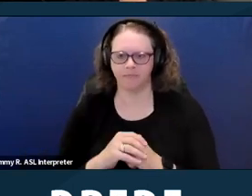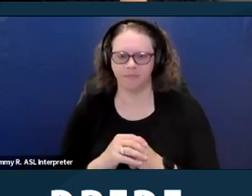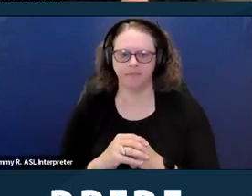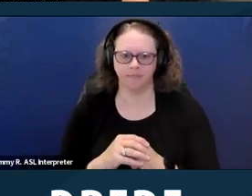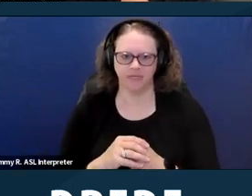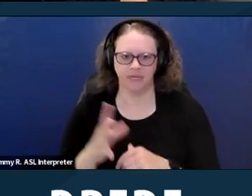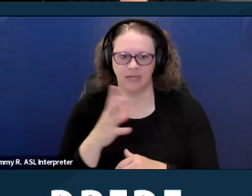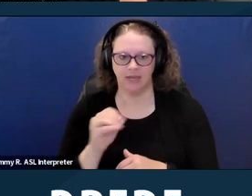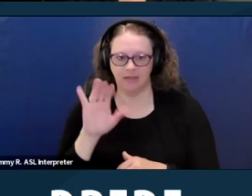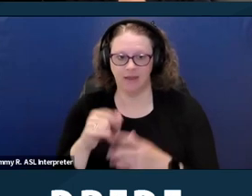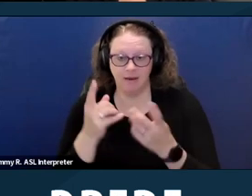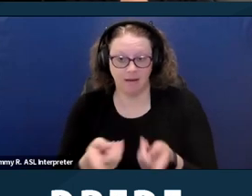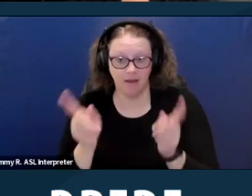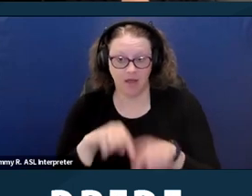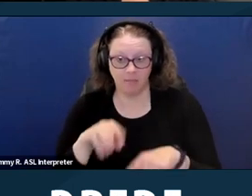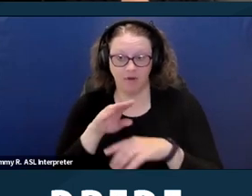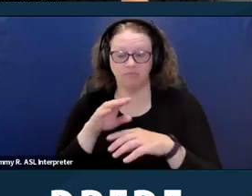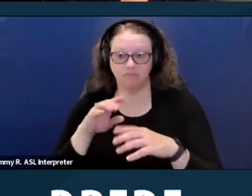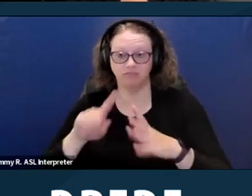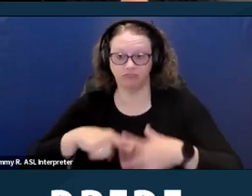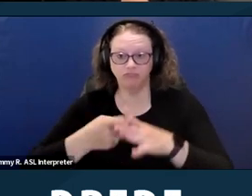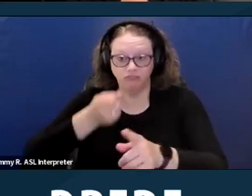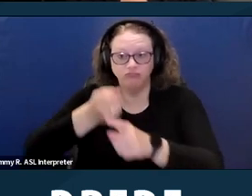And that was effective January 1st of 2020.